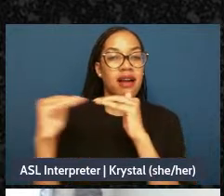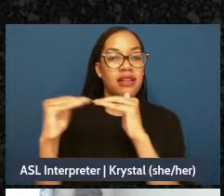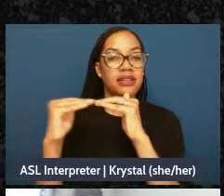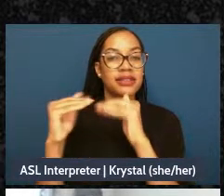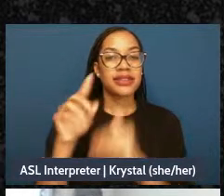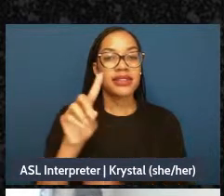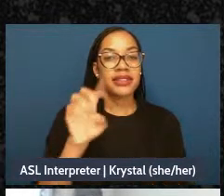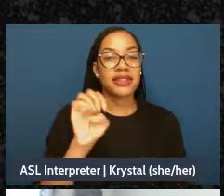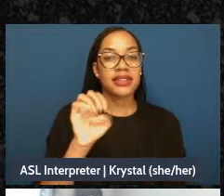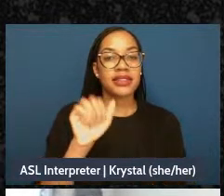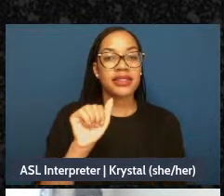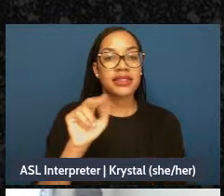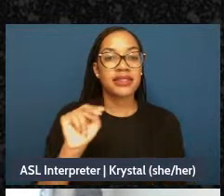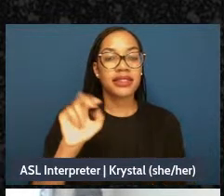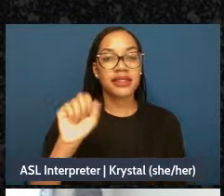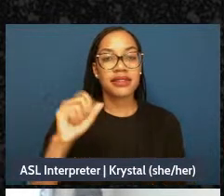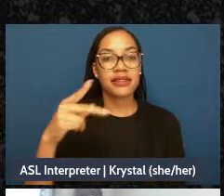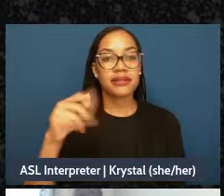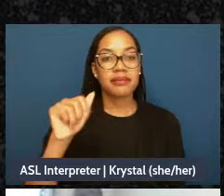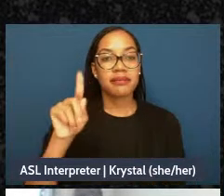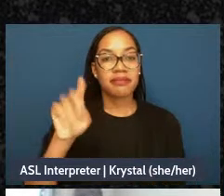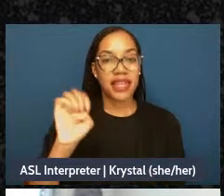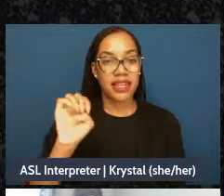who's done some amazing work in the community check them out.